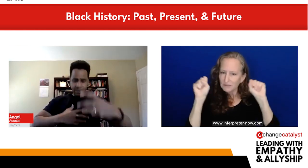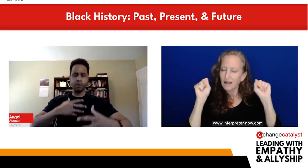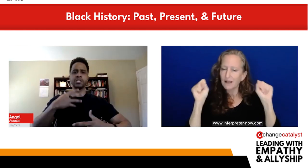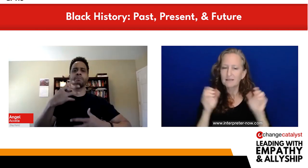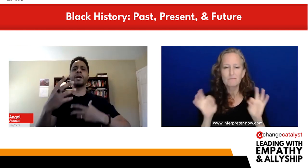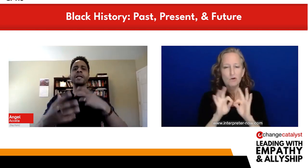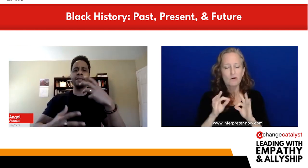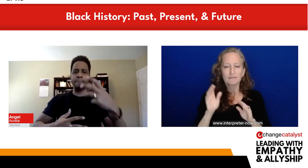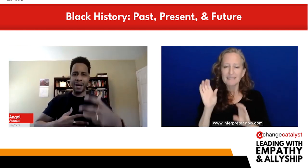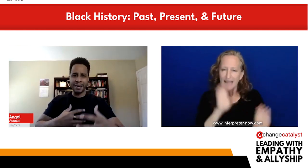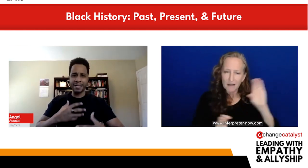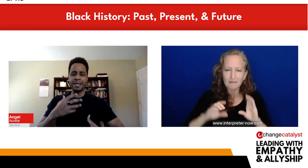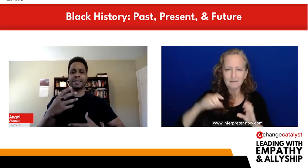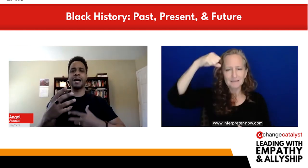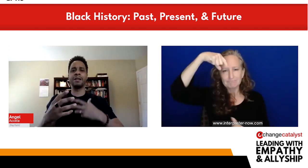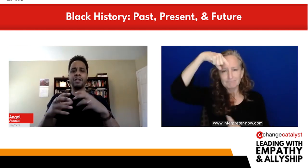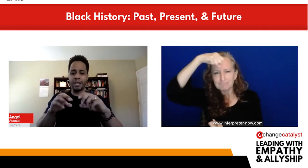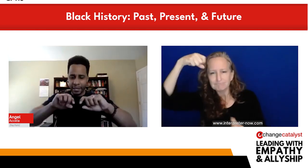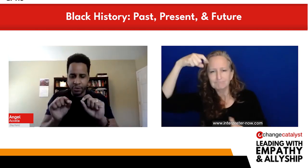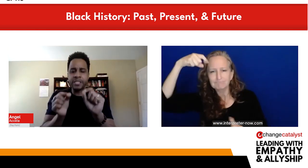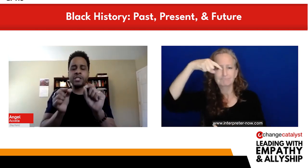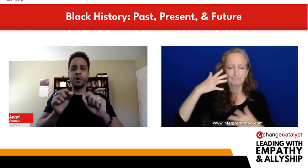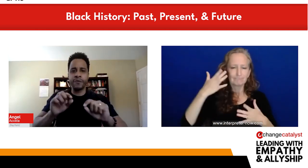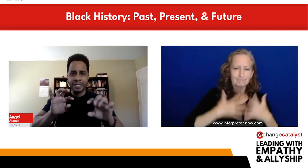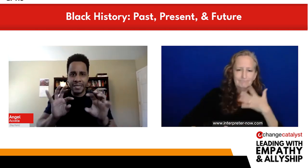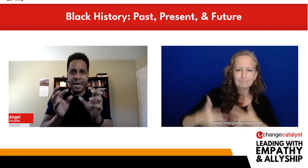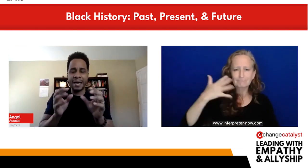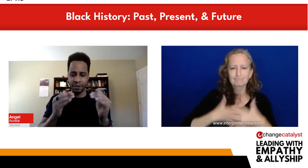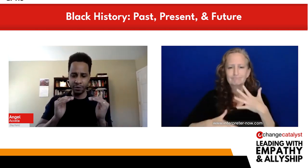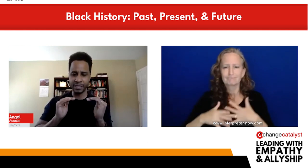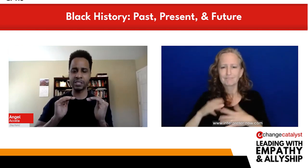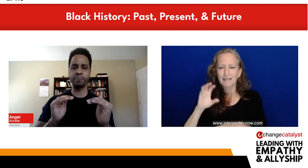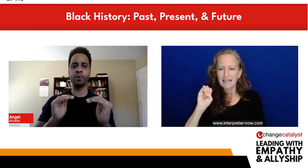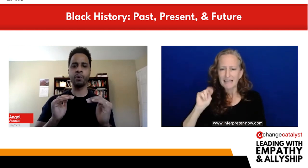chemicals in the brain and the body, that increase endorphins, and that really supports